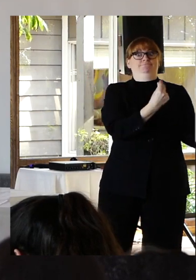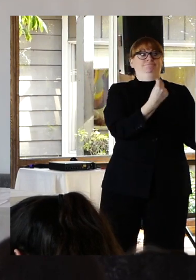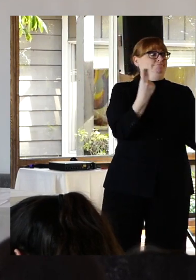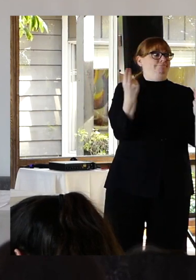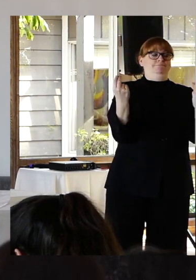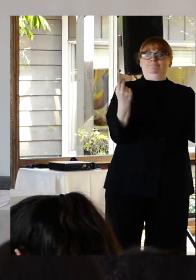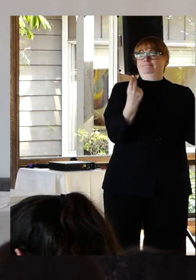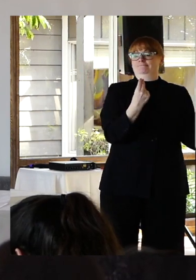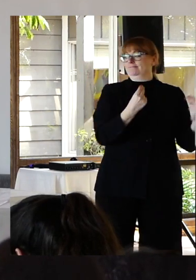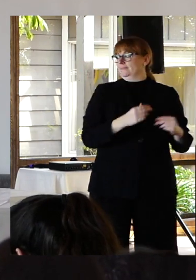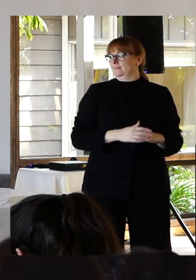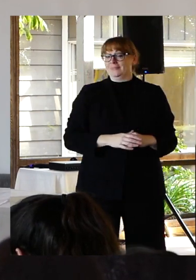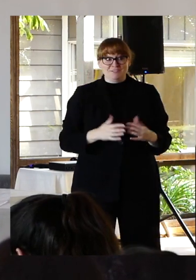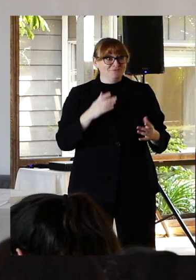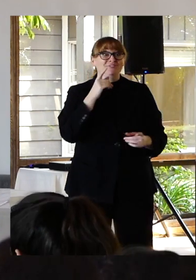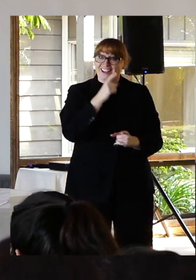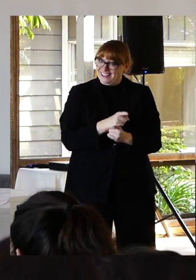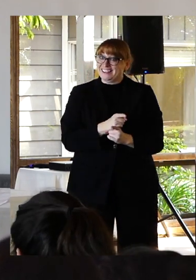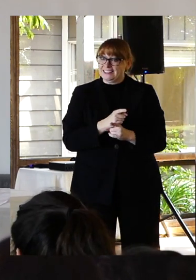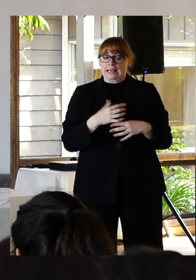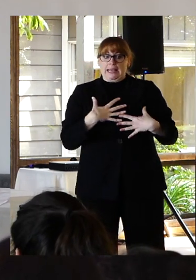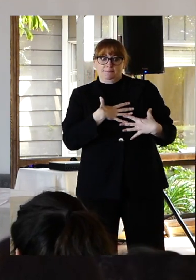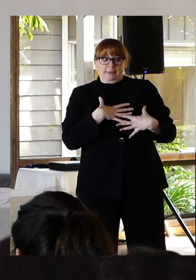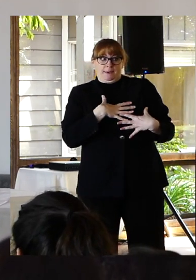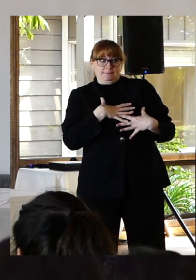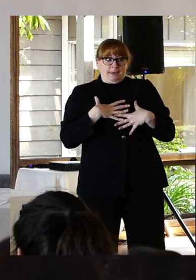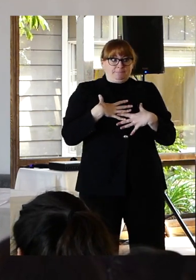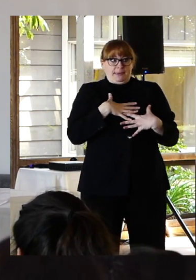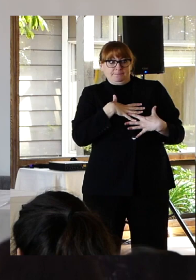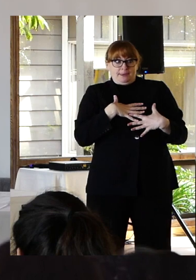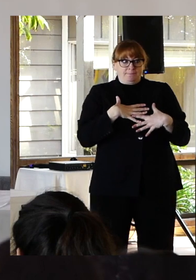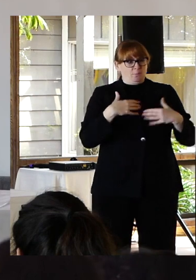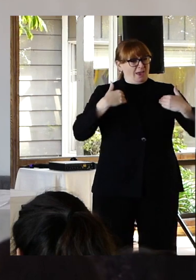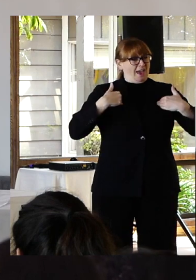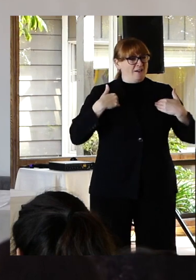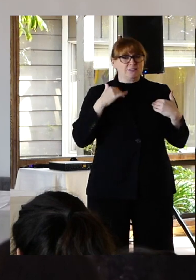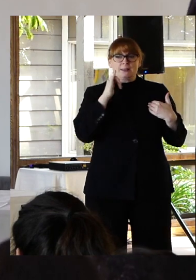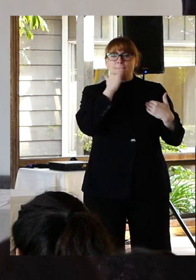We think we have this misconception that we cannot discuss suicide